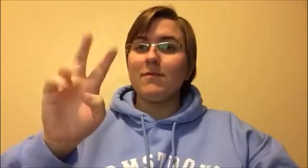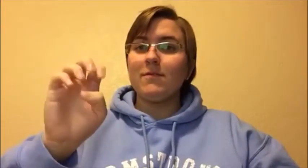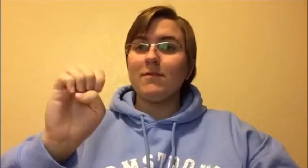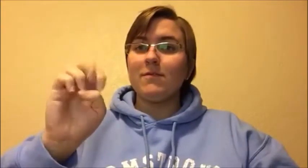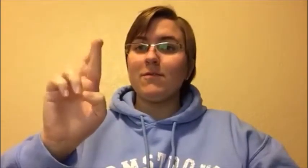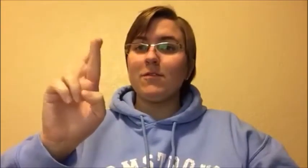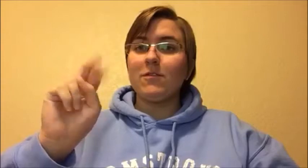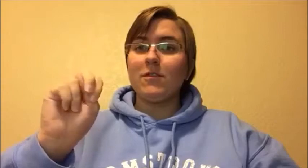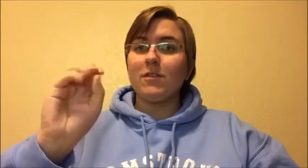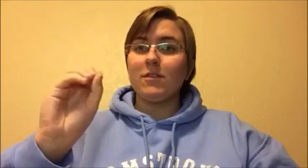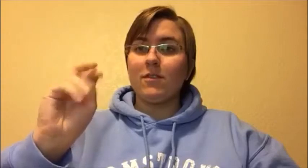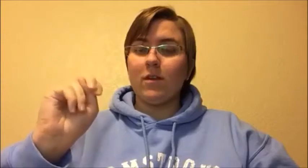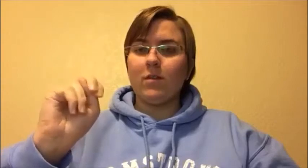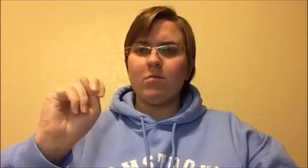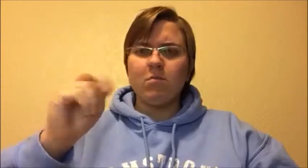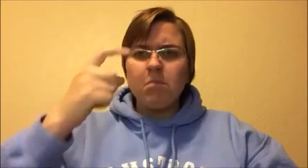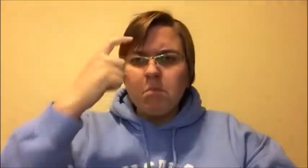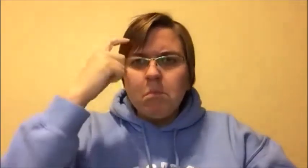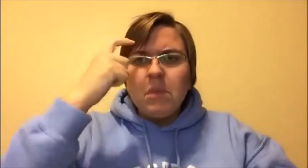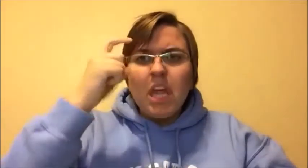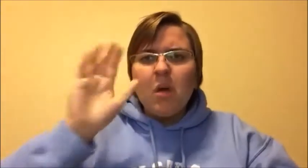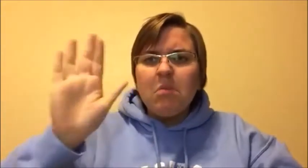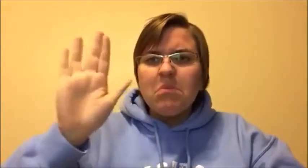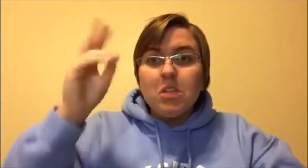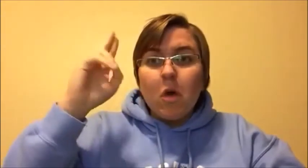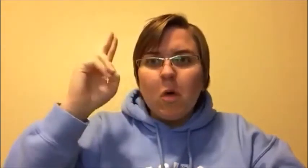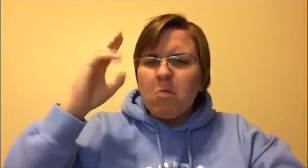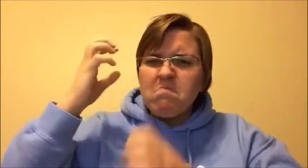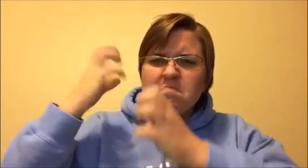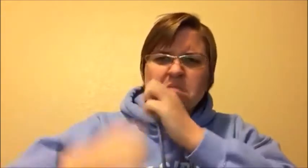Vernon Harry's mean uncle.